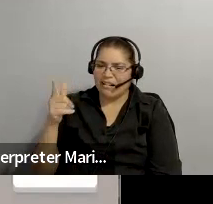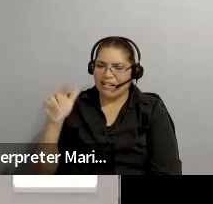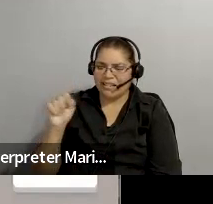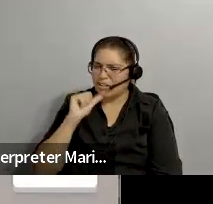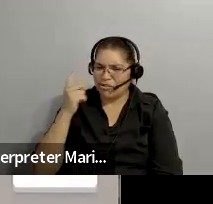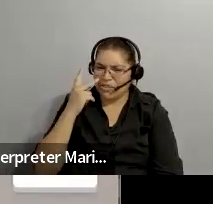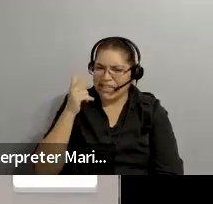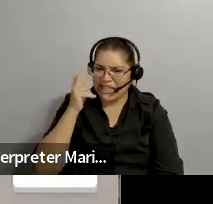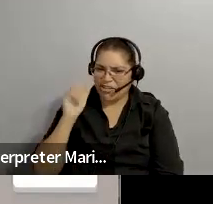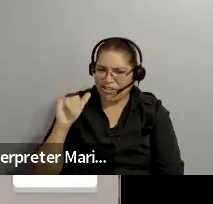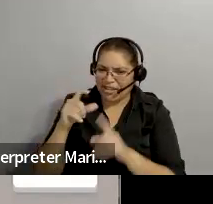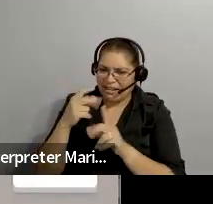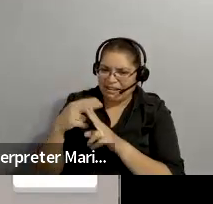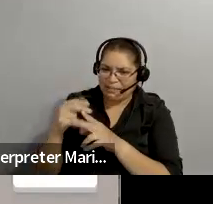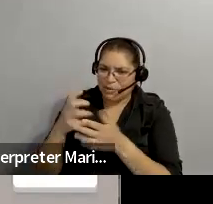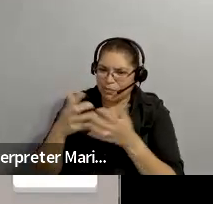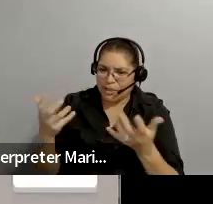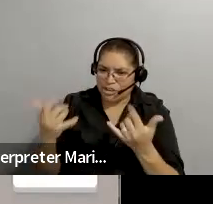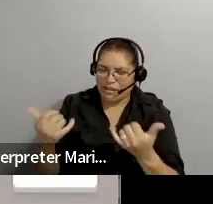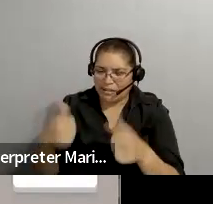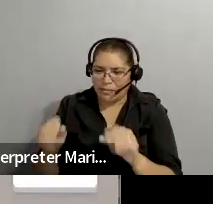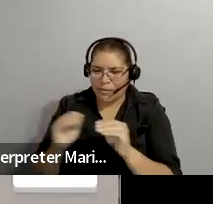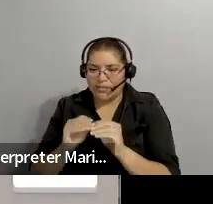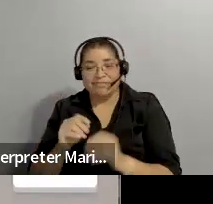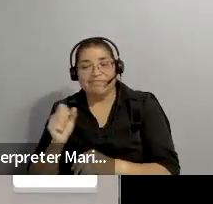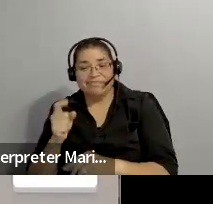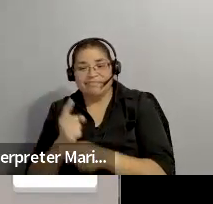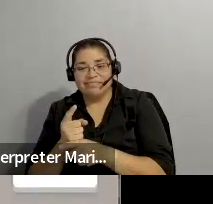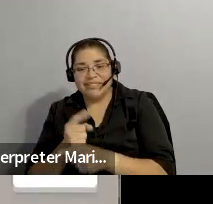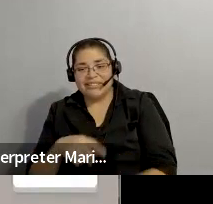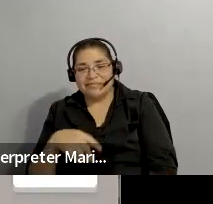: Yeah, Harriet Tubman. Definitely not a guy.